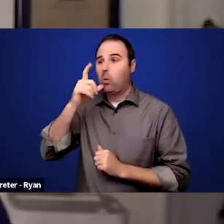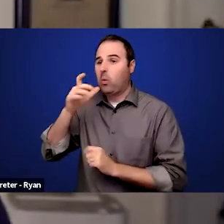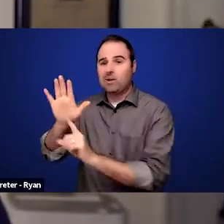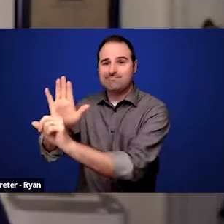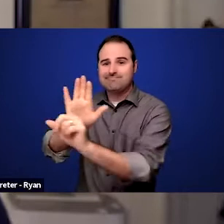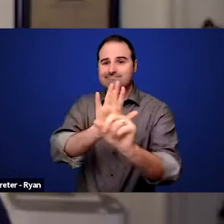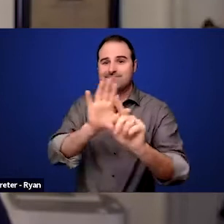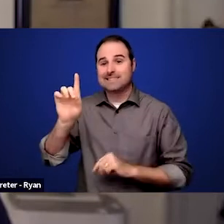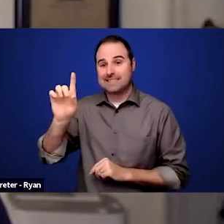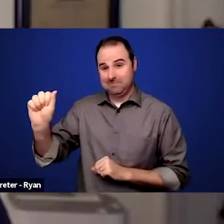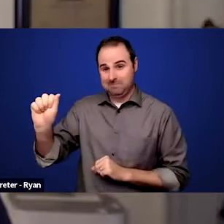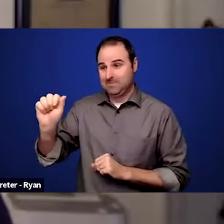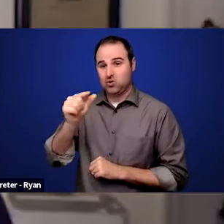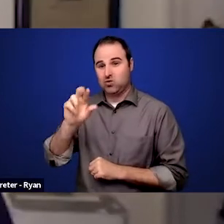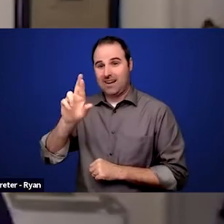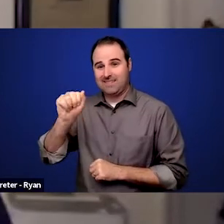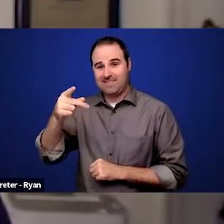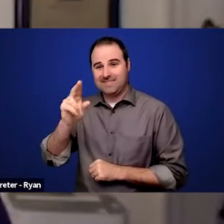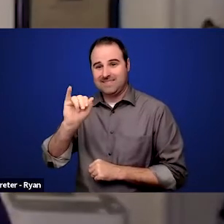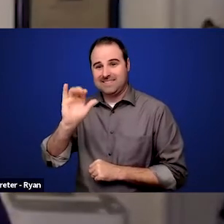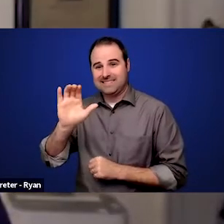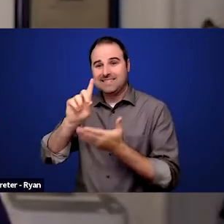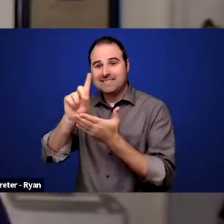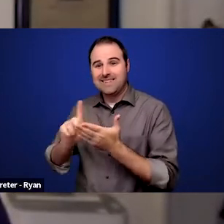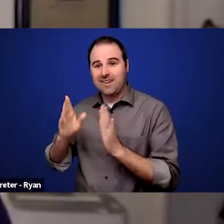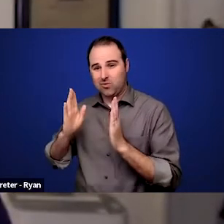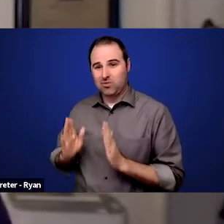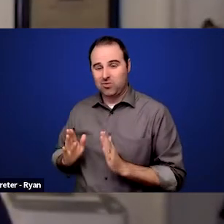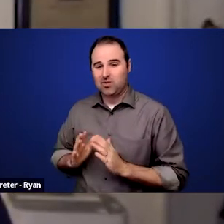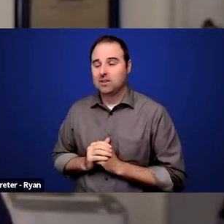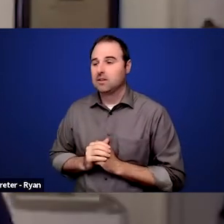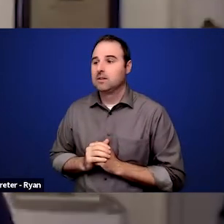Some places are contracting